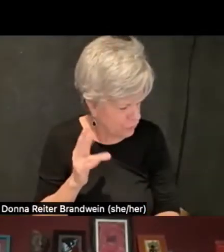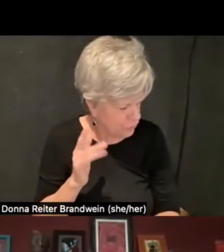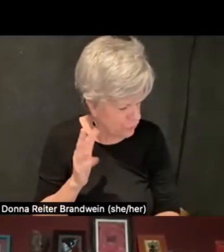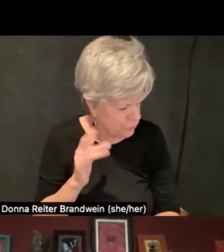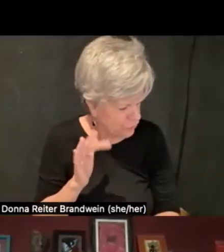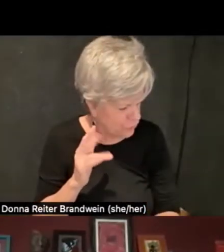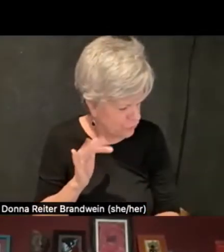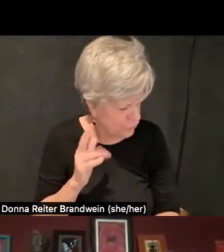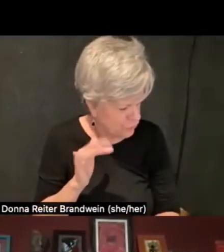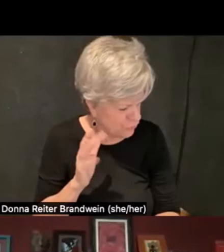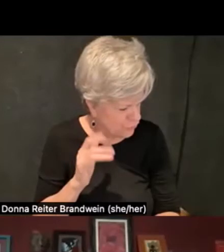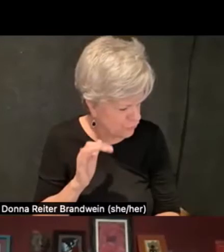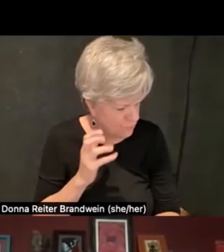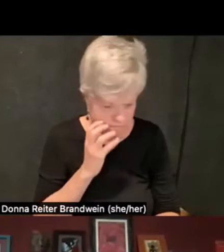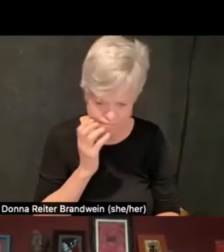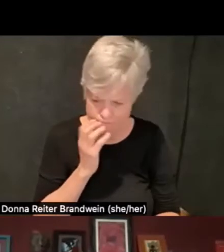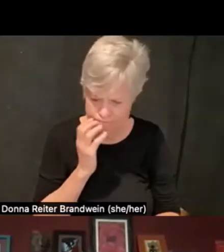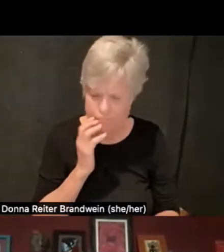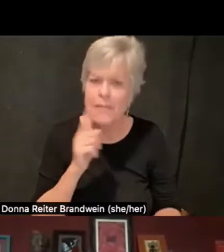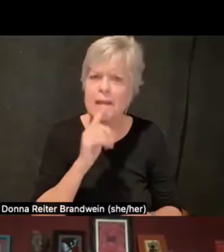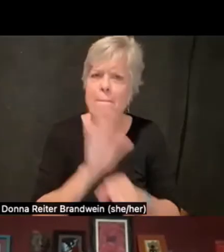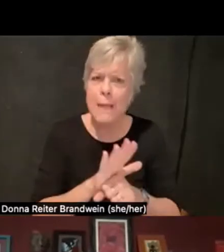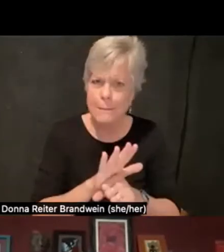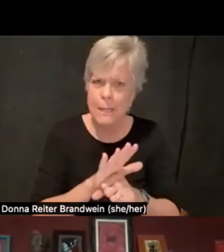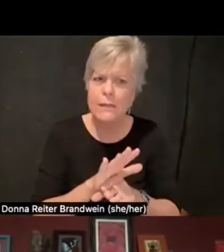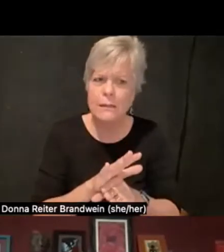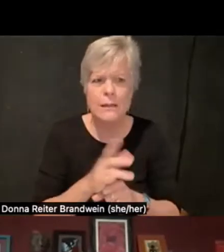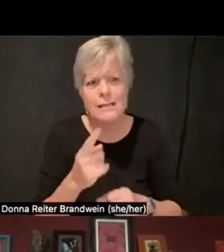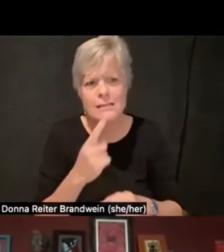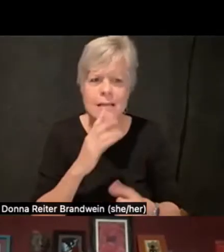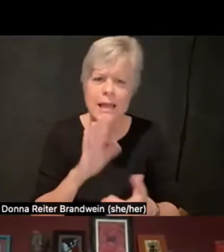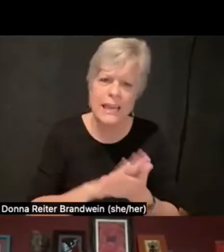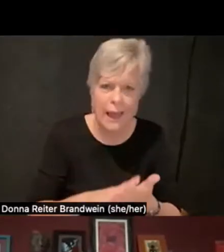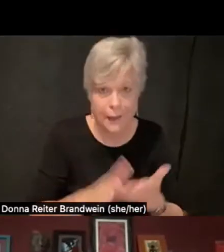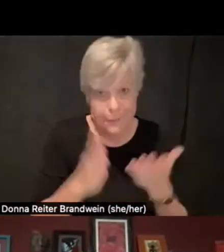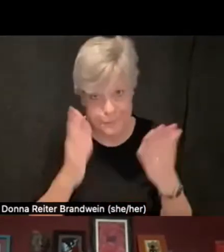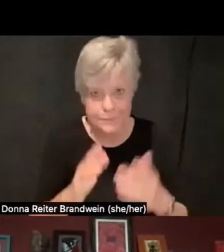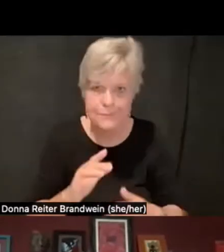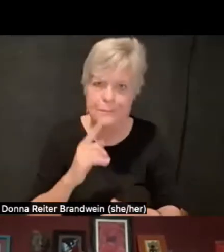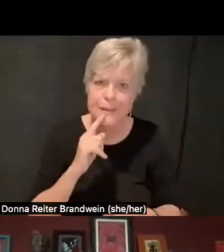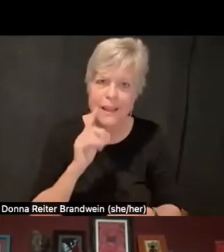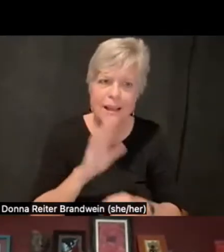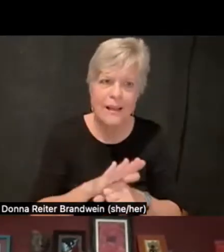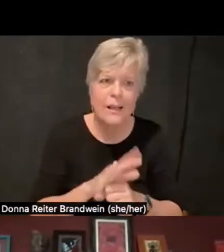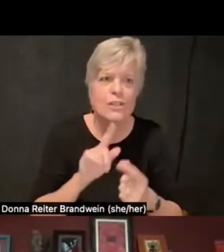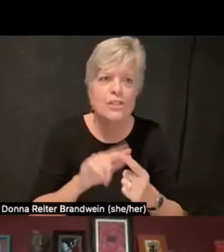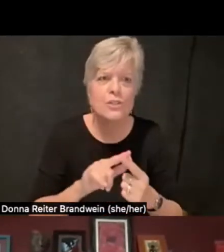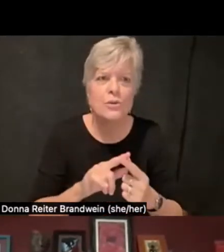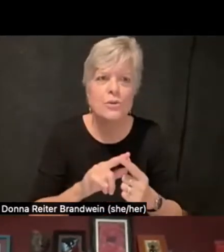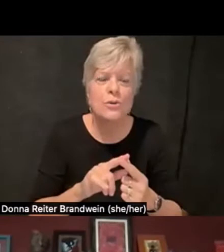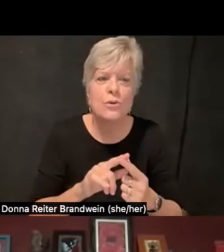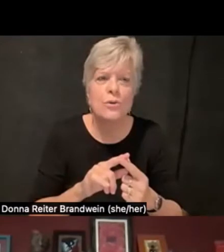you know, the commitment, I'll say kindly, to center not just diversity and inclusion,